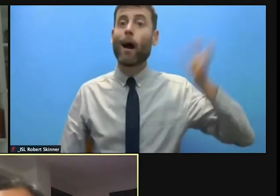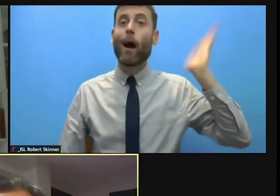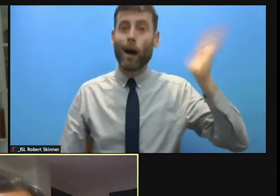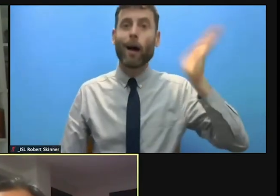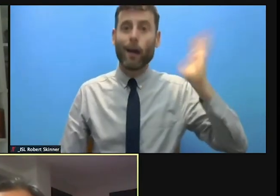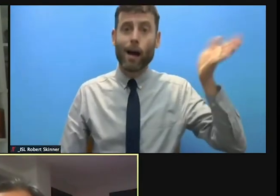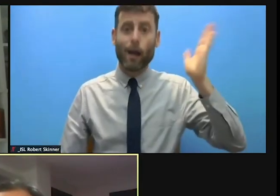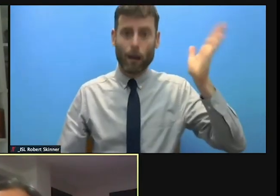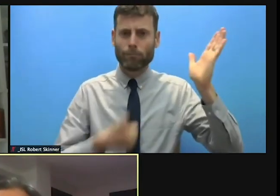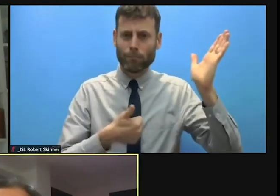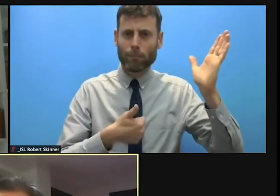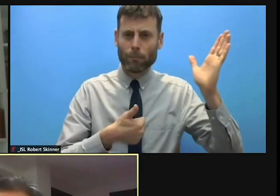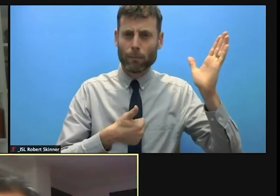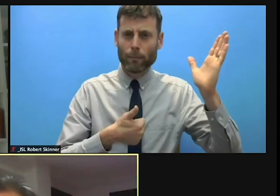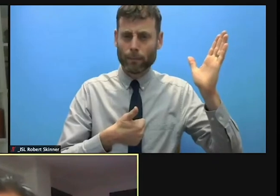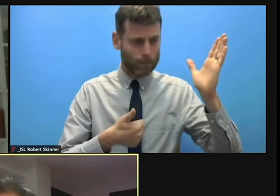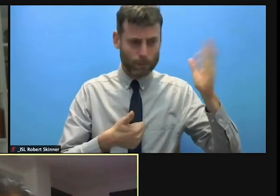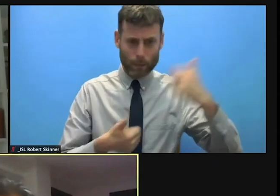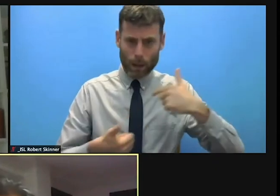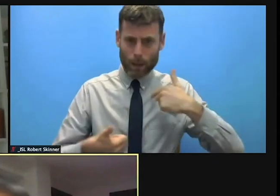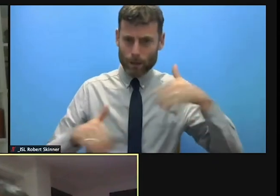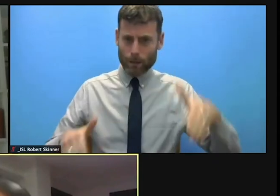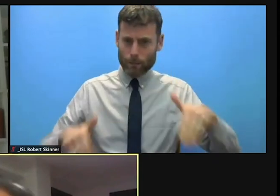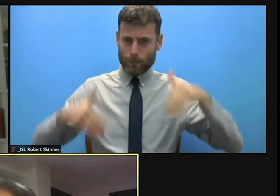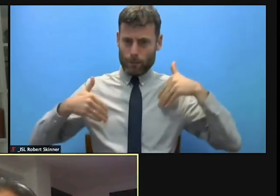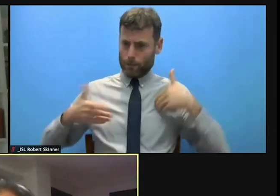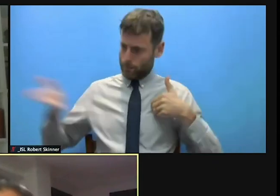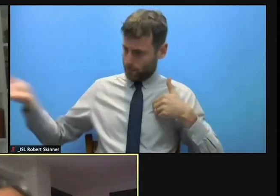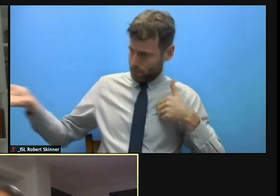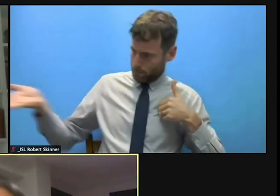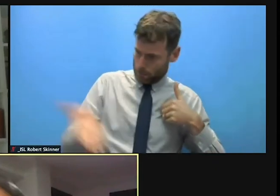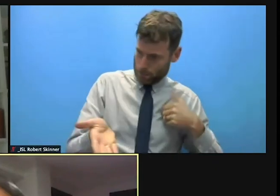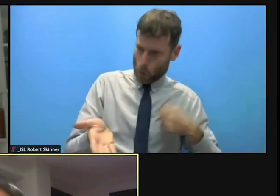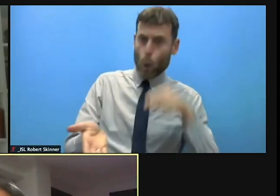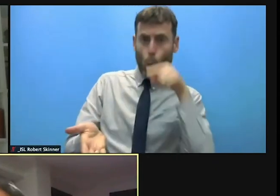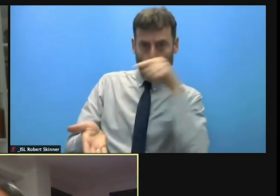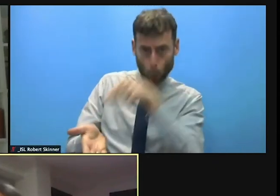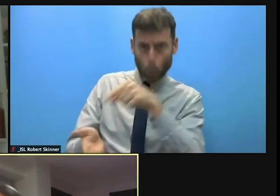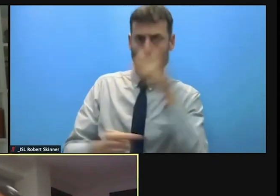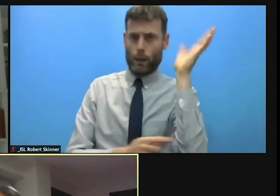what they think we should tell the donors and actually they could tell the donors themselves.